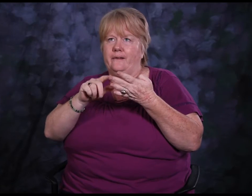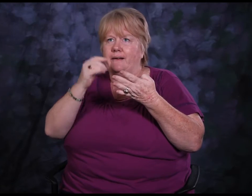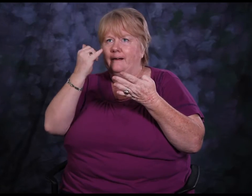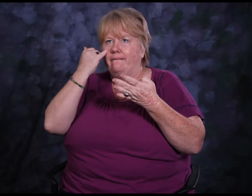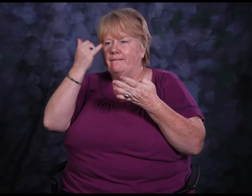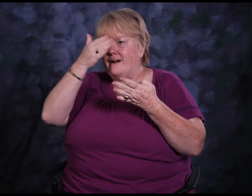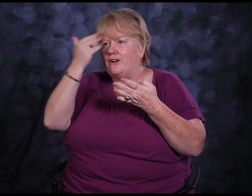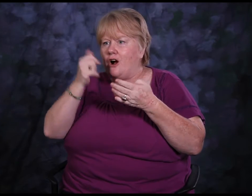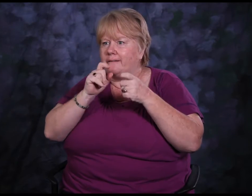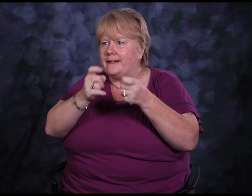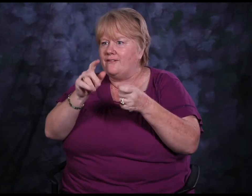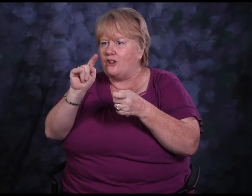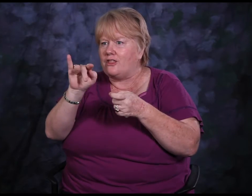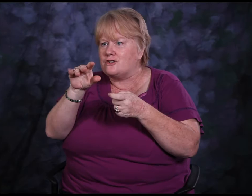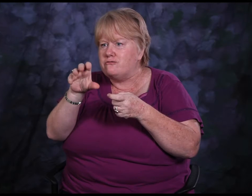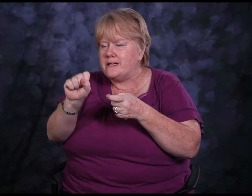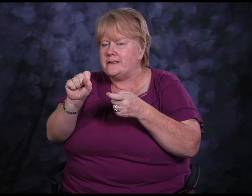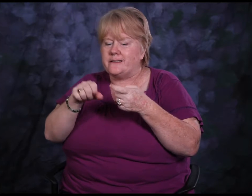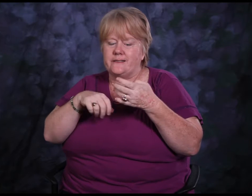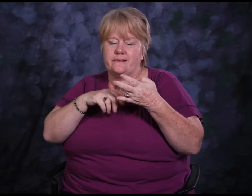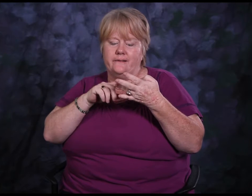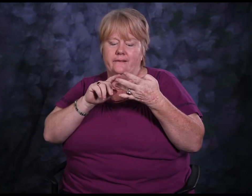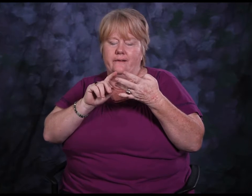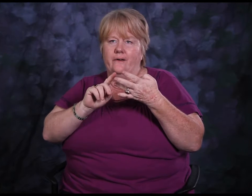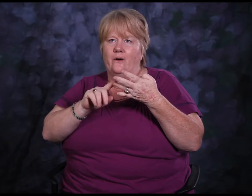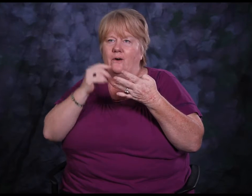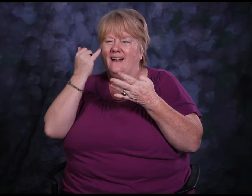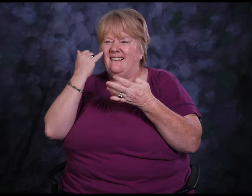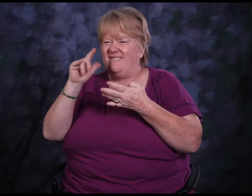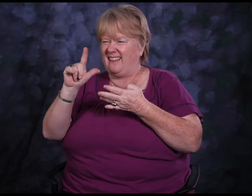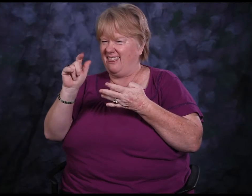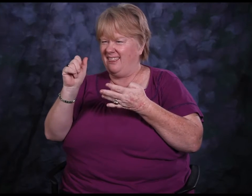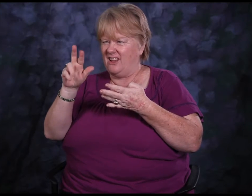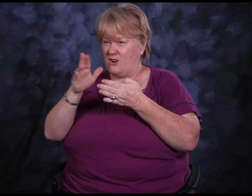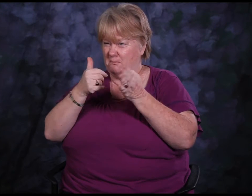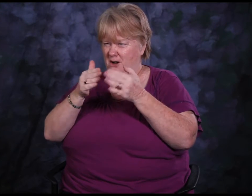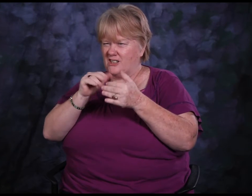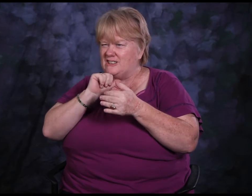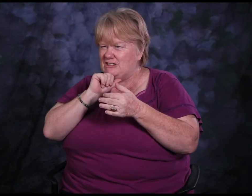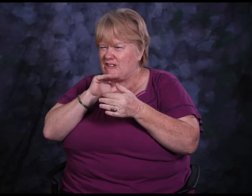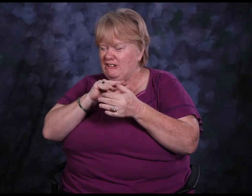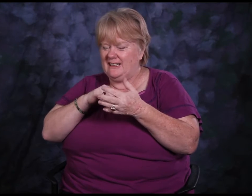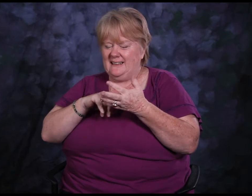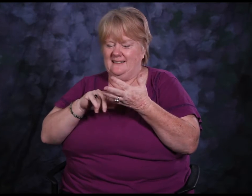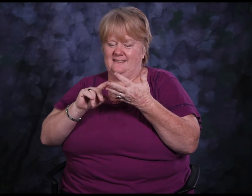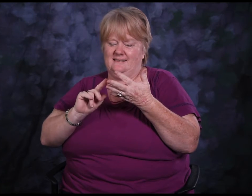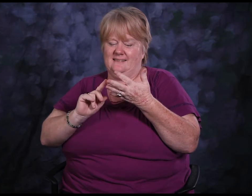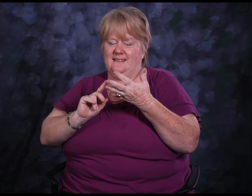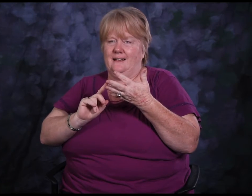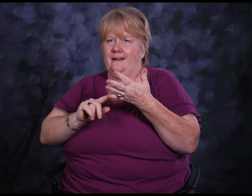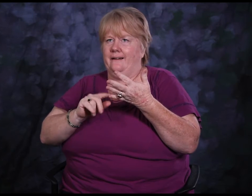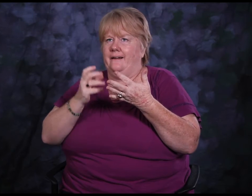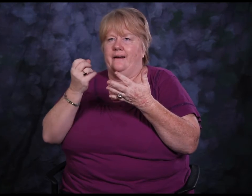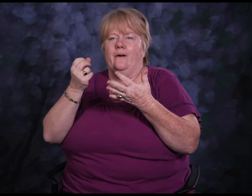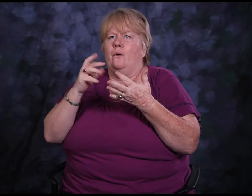if I forget to give her treats, if her food has run out, if her litter box is full, or if she’d like to go outside-